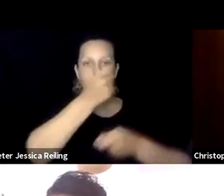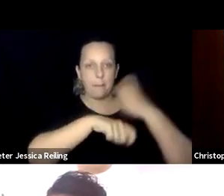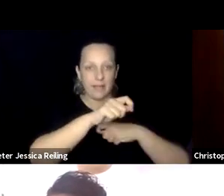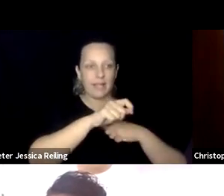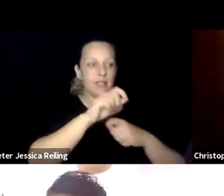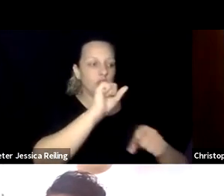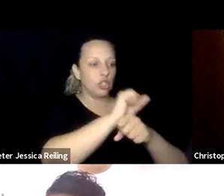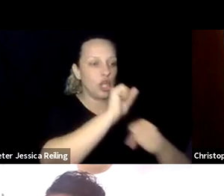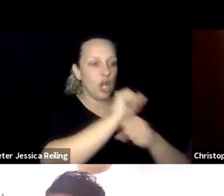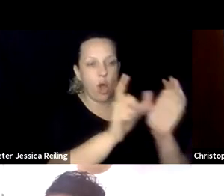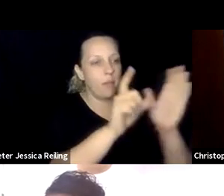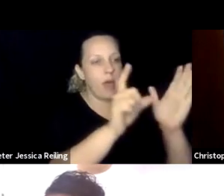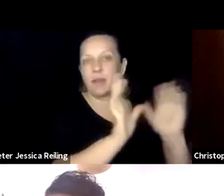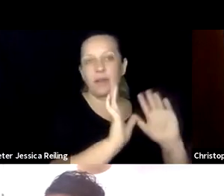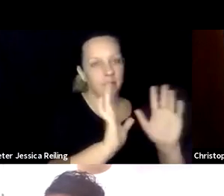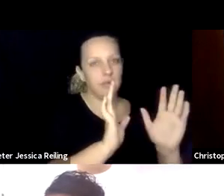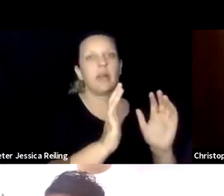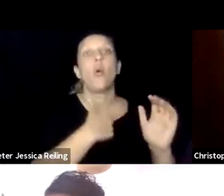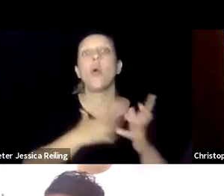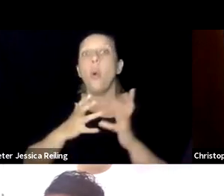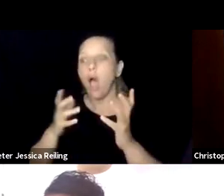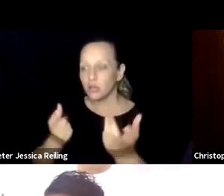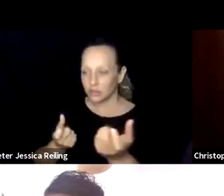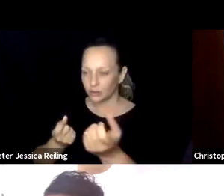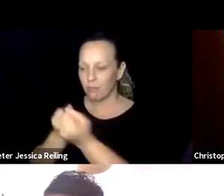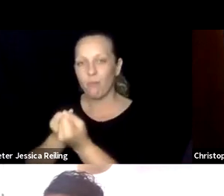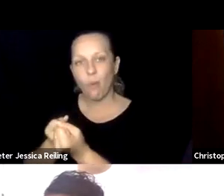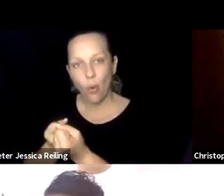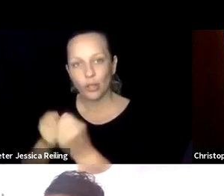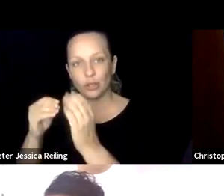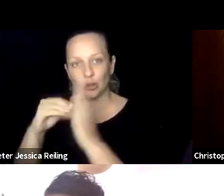quality, and student grading and ranking. The replacement of form